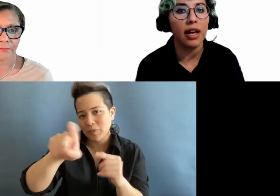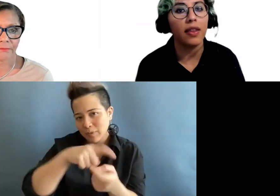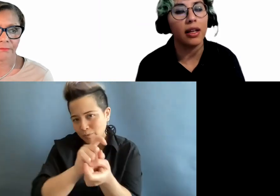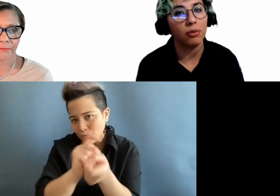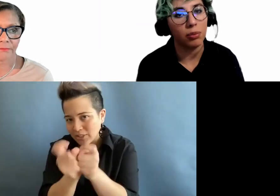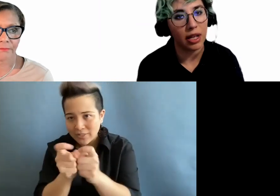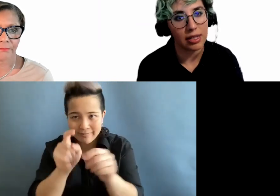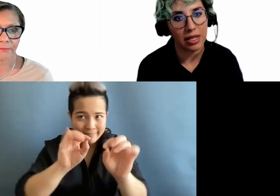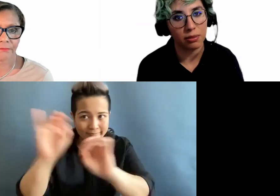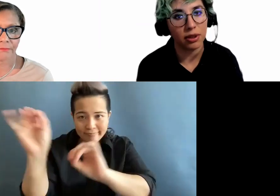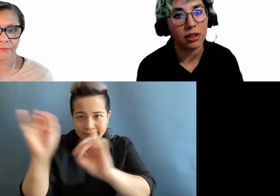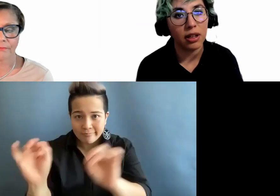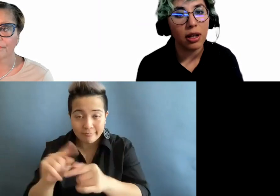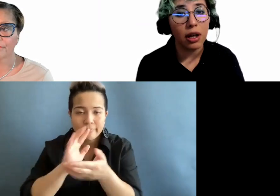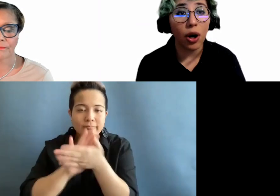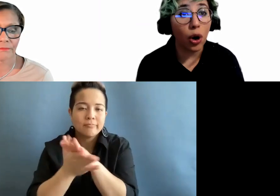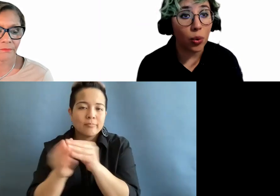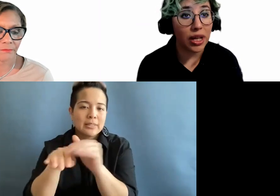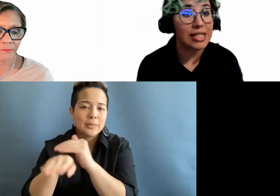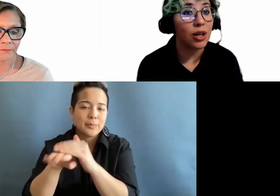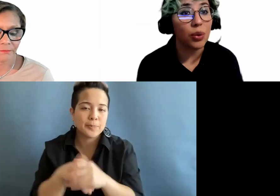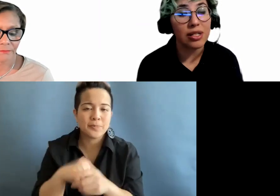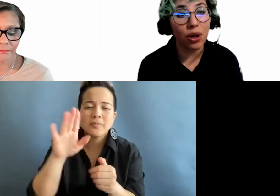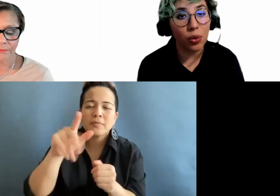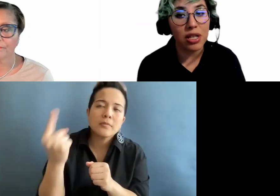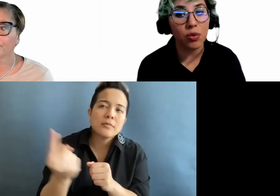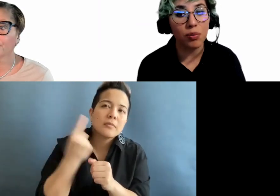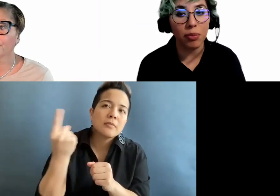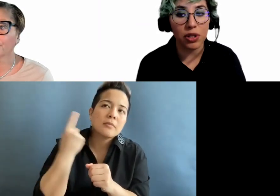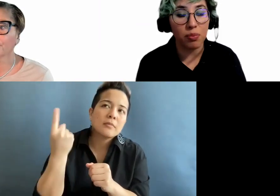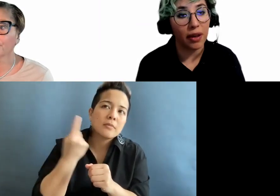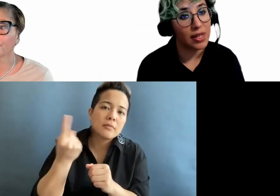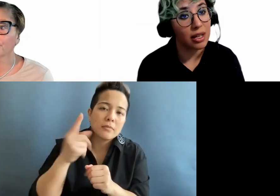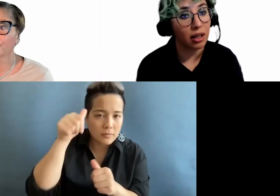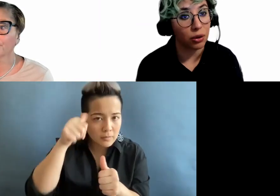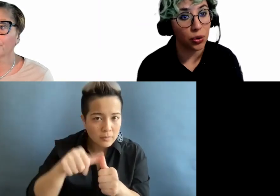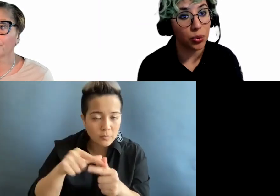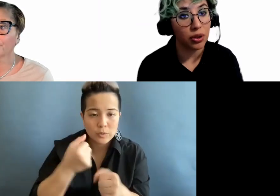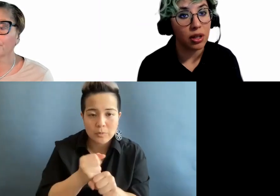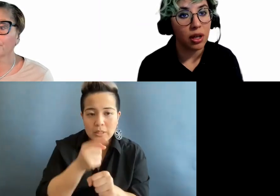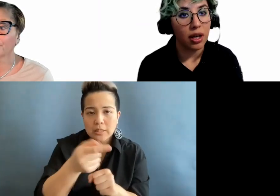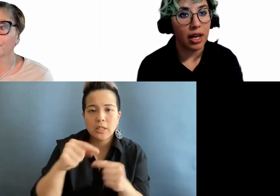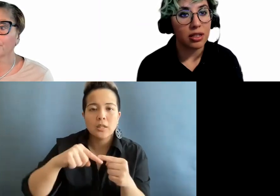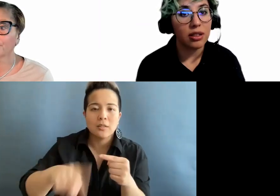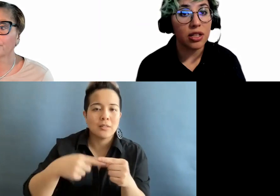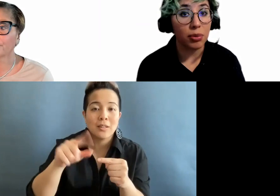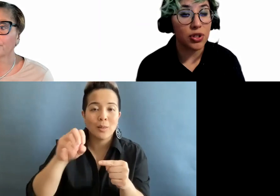and then it will be accessible. Always, always, always remember to make this a loop and double